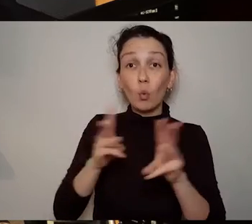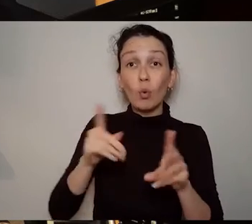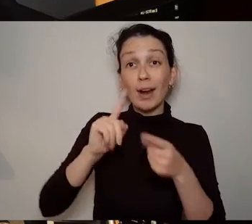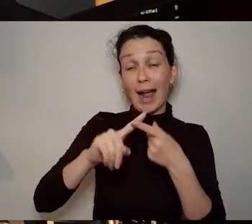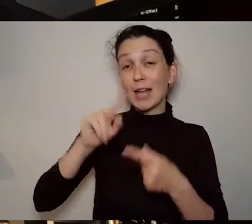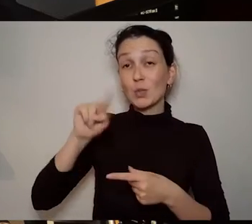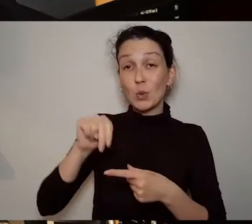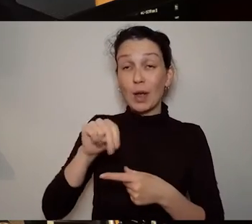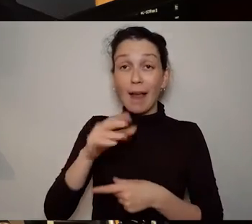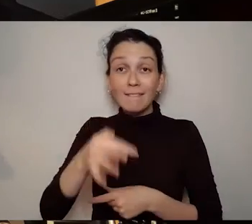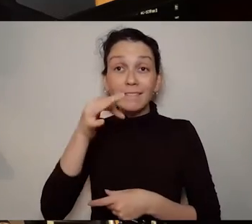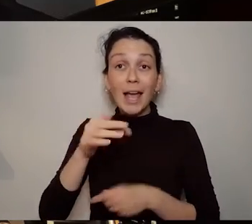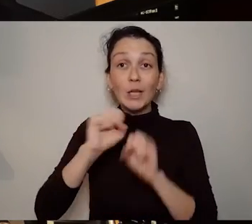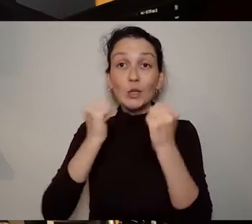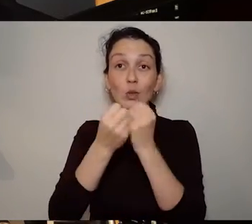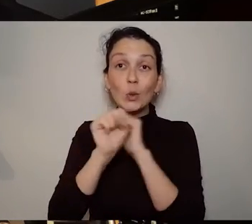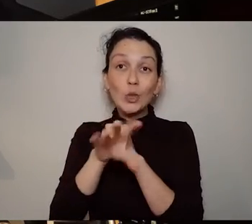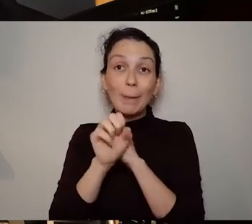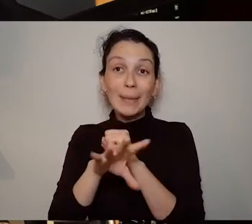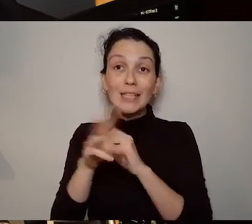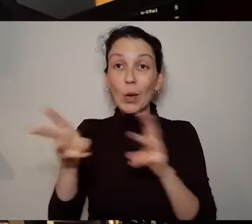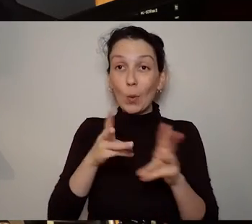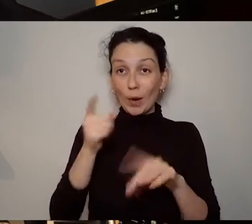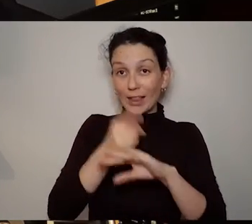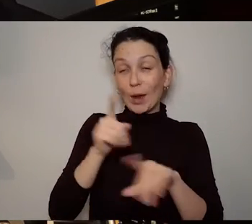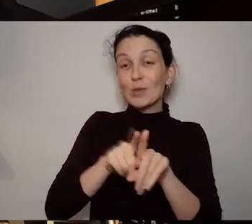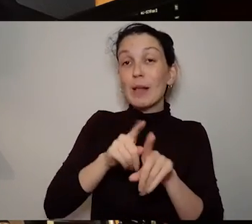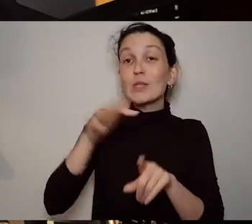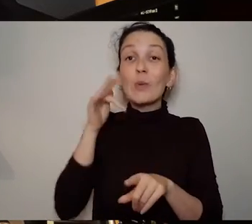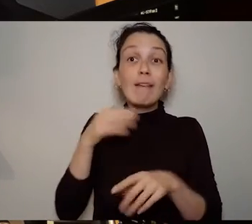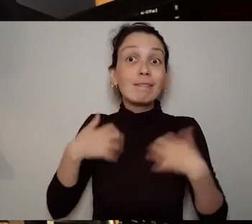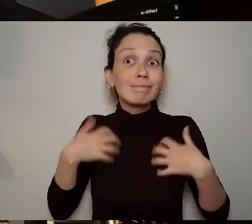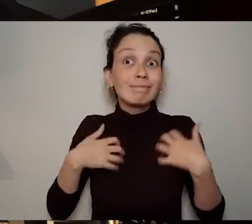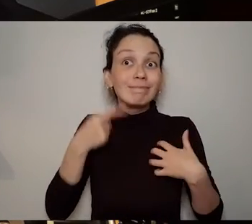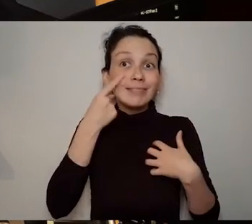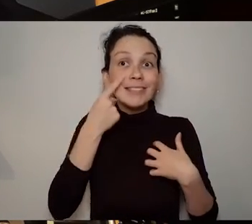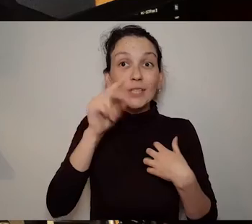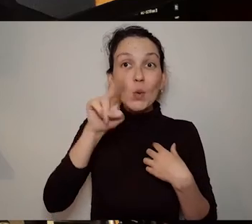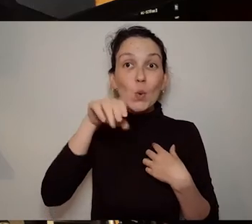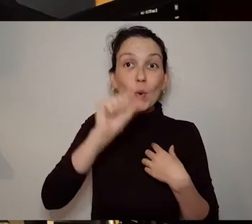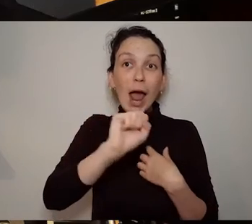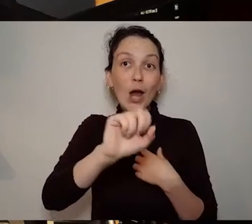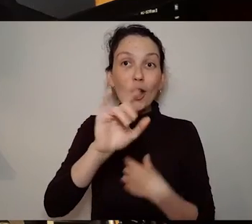so there's plenty of avenues to get in touch if you feel so inclined okay thank